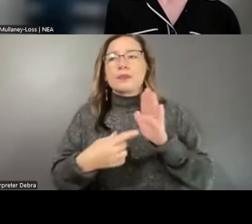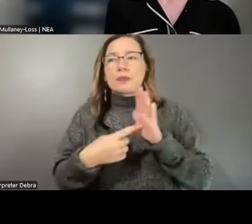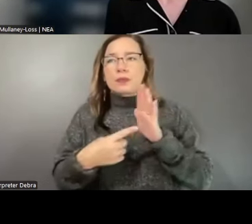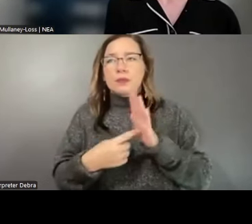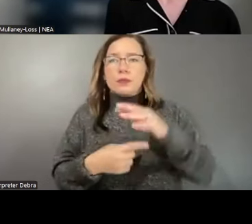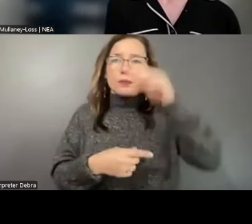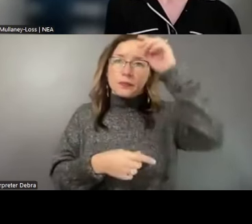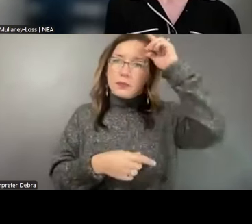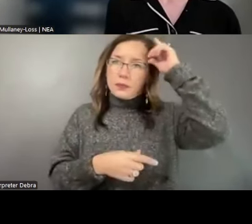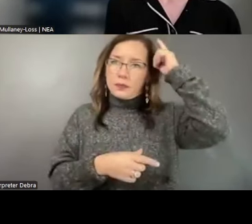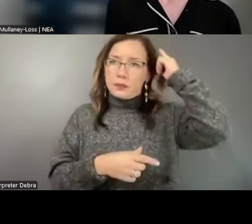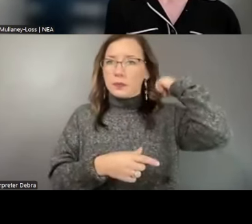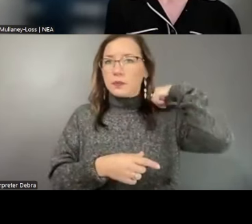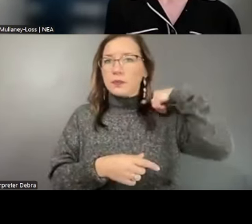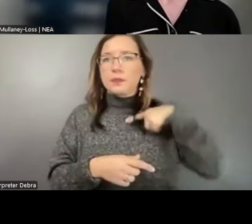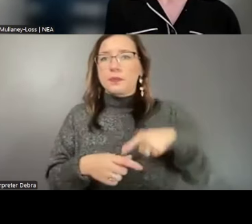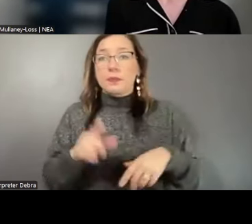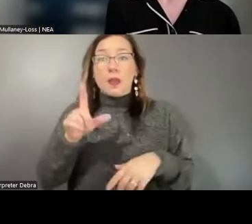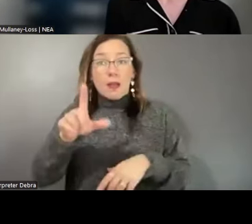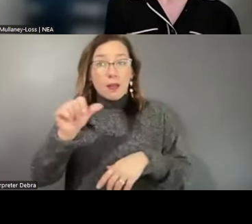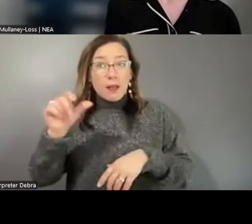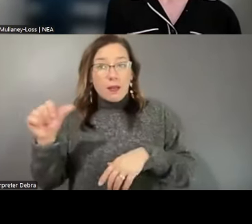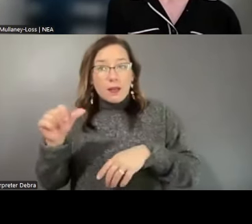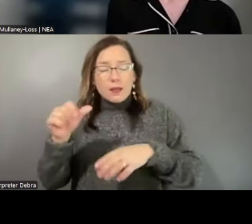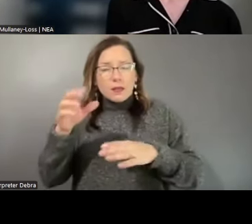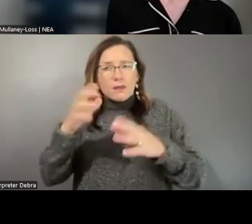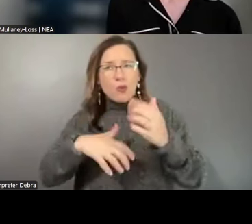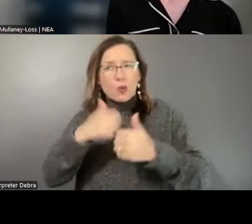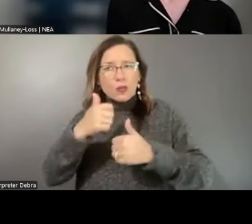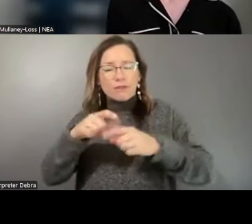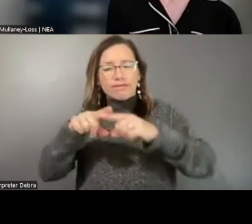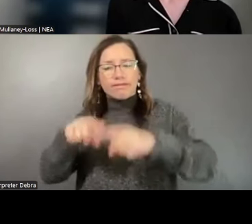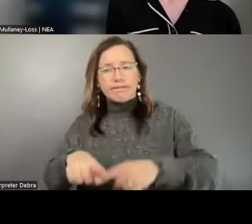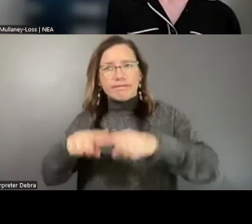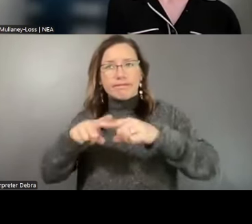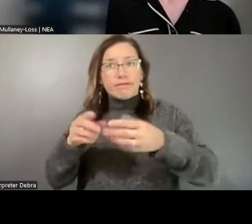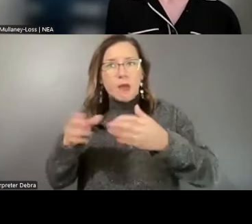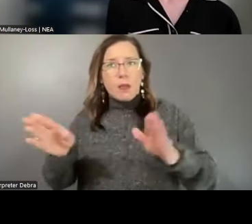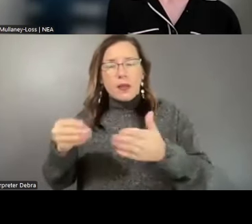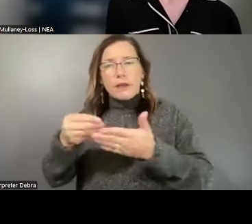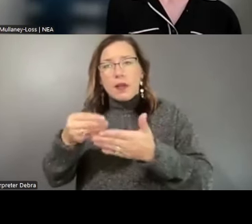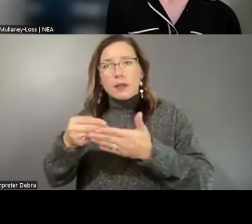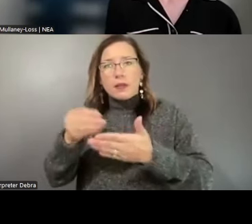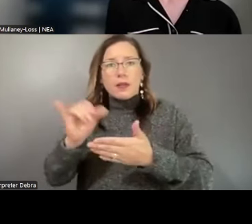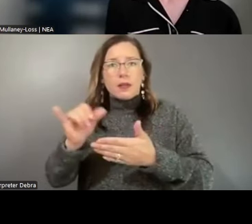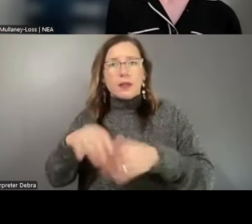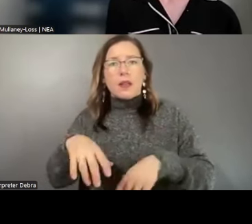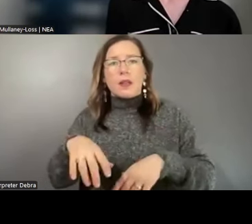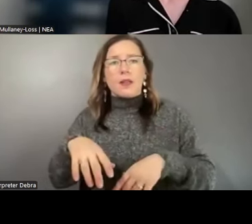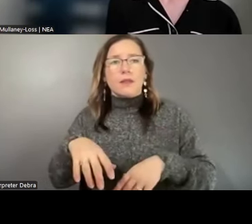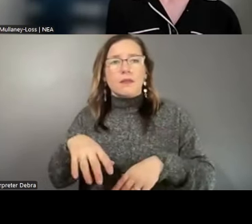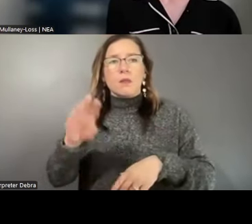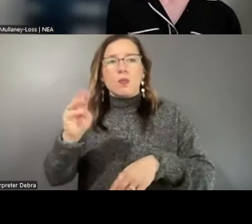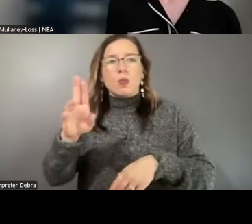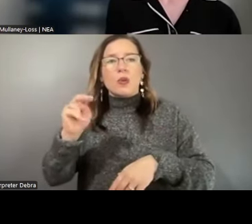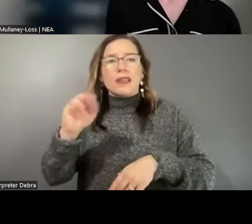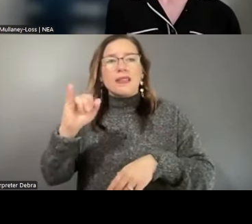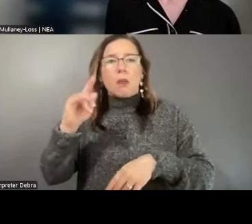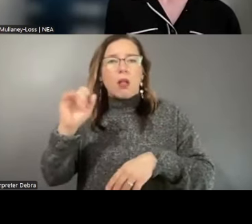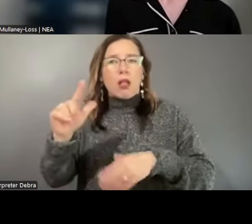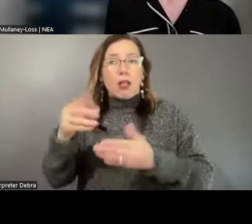LAAs that primarily rely on public funding, such as municipal budgets, faced severe financial